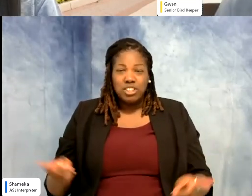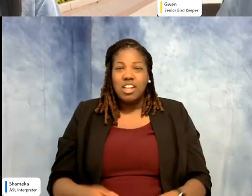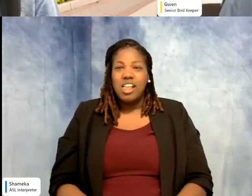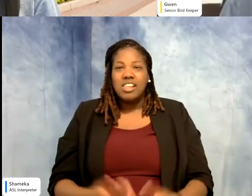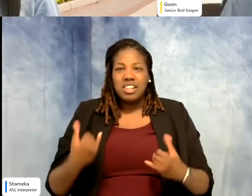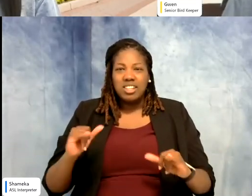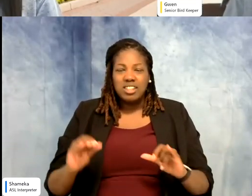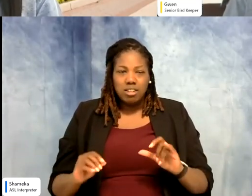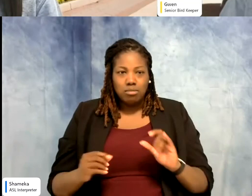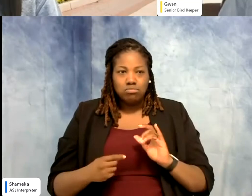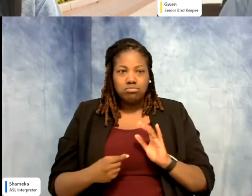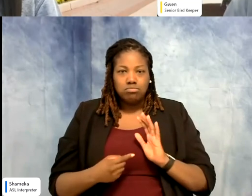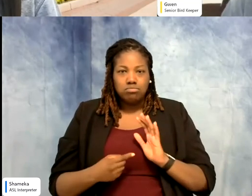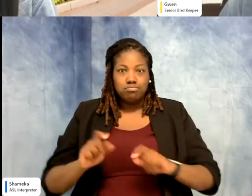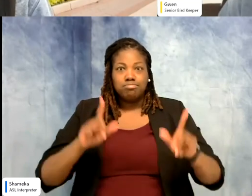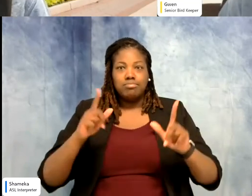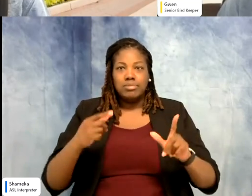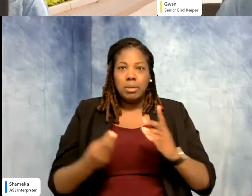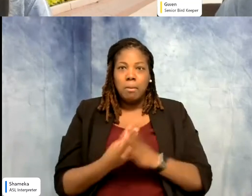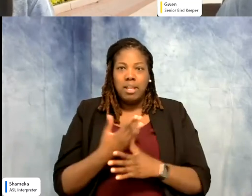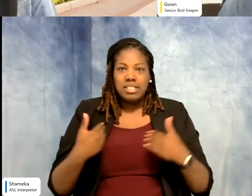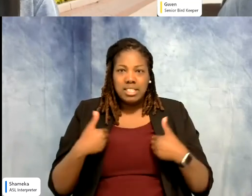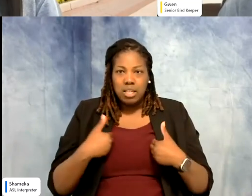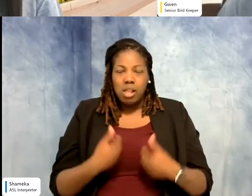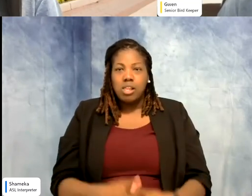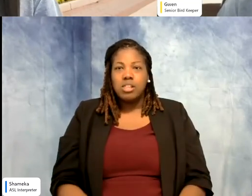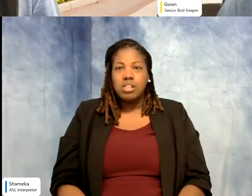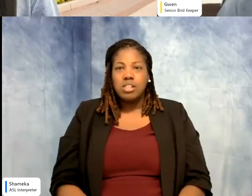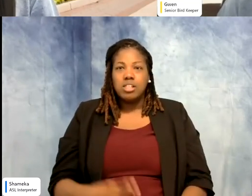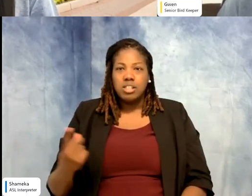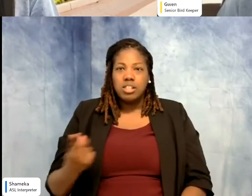up plants and animals, plants and animals. I'm like, okay this is something I need to do. So I had no